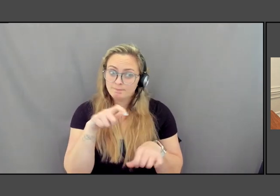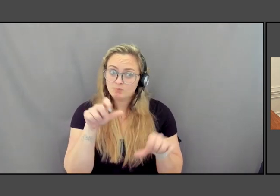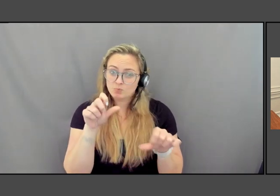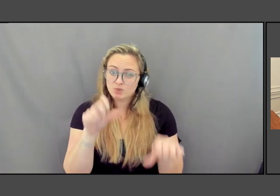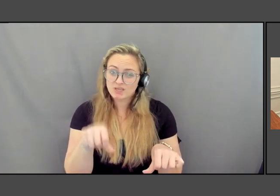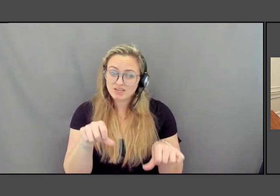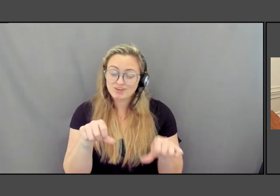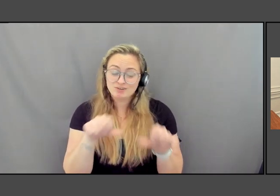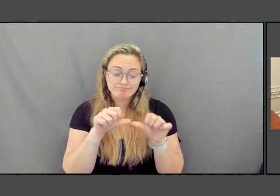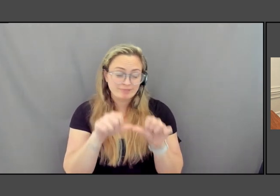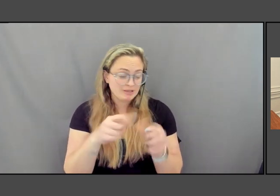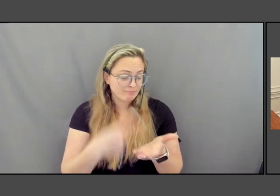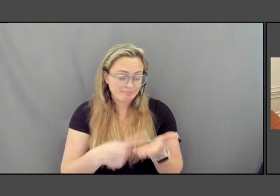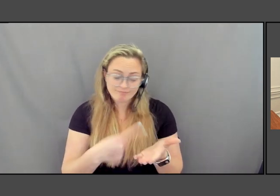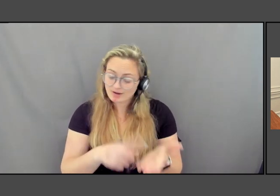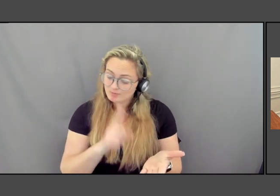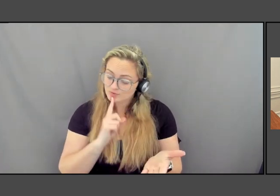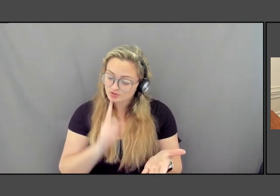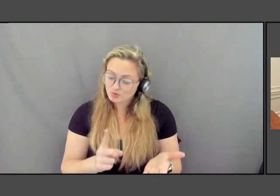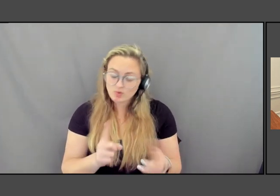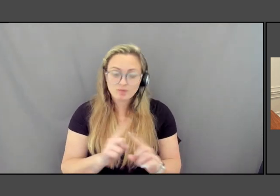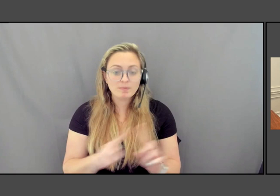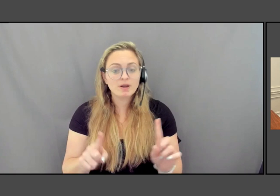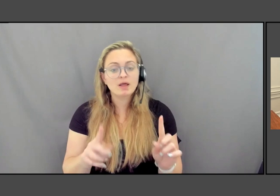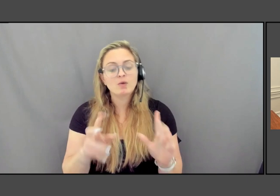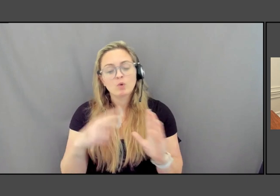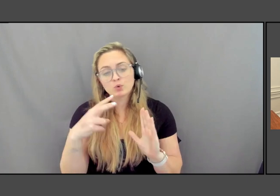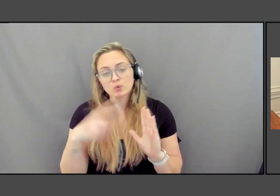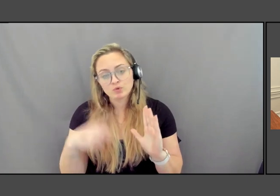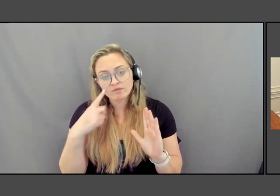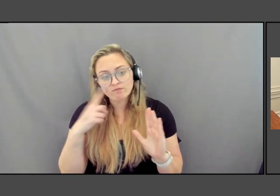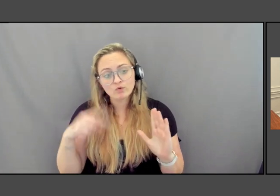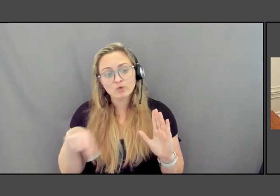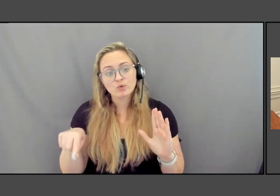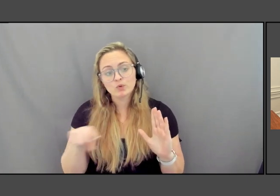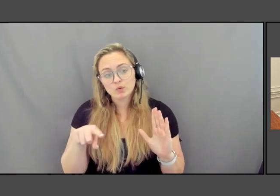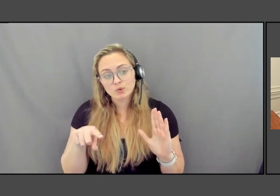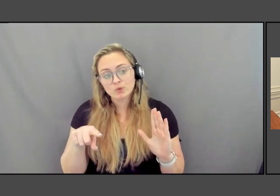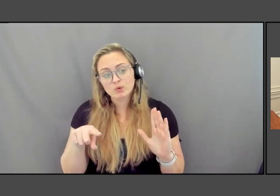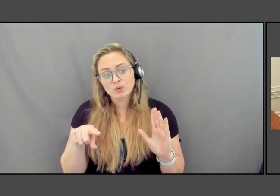I want to just read out for you, a reader or a listener named